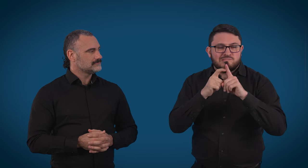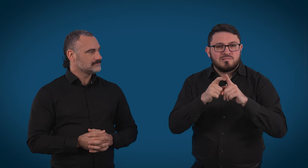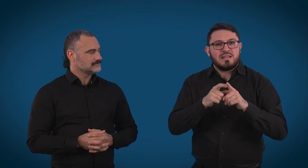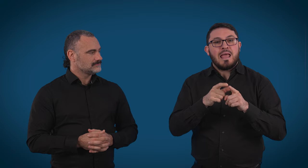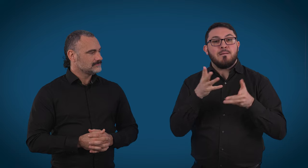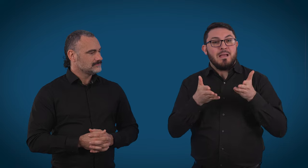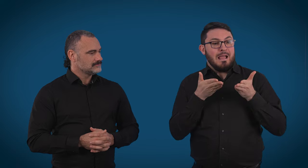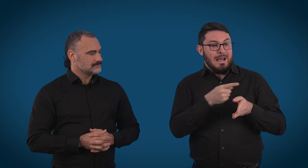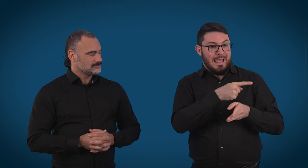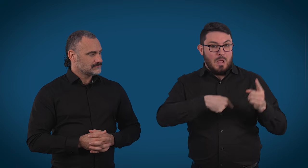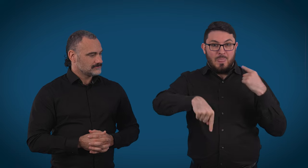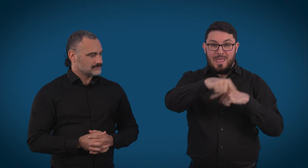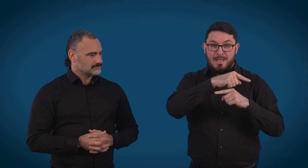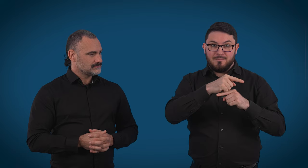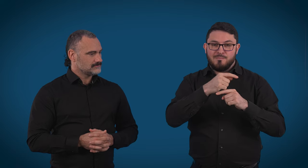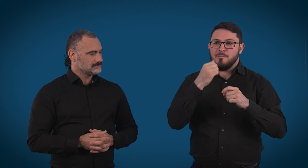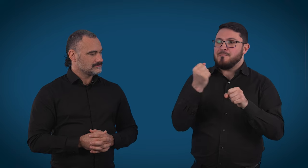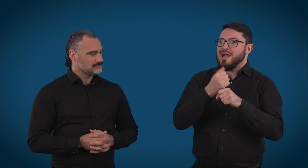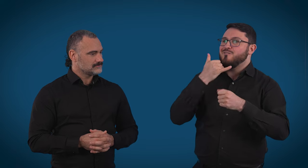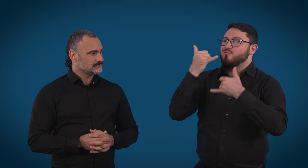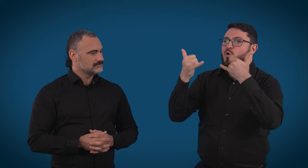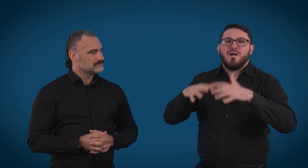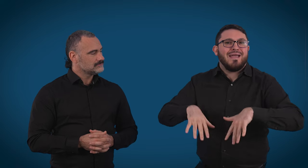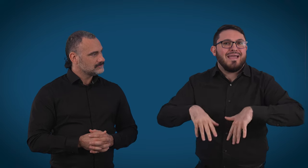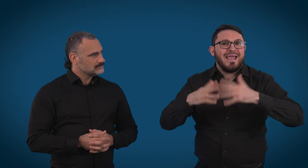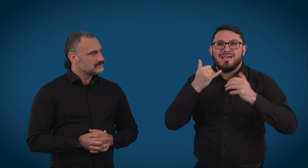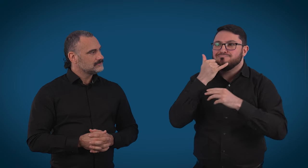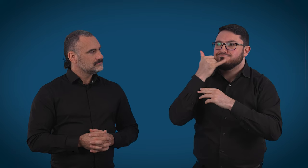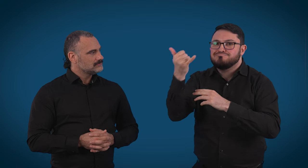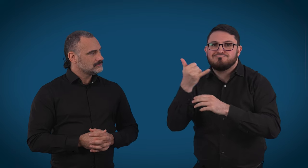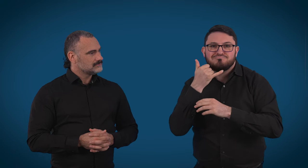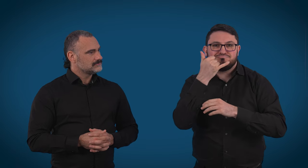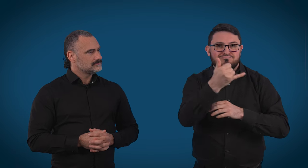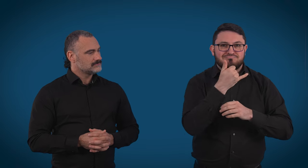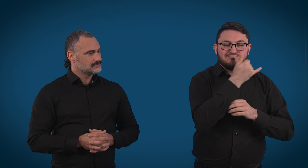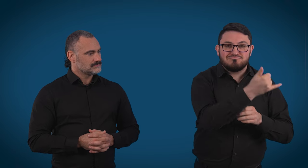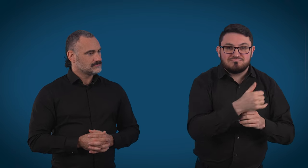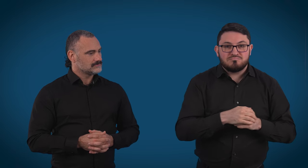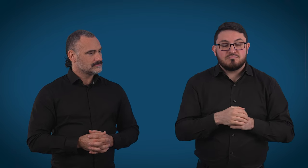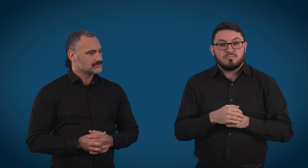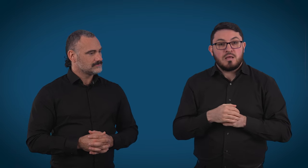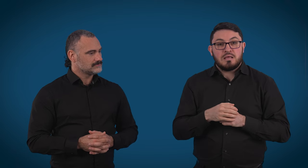It allows them to make phone calls, really any phone calls they would like to make. You know, we may make a